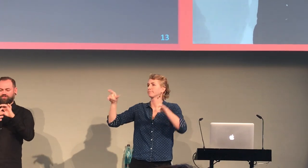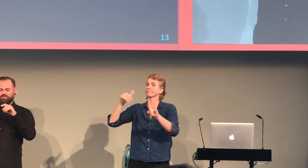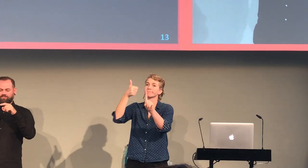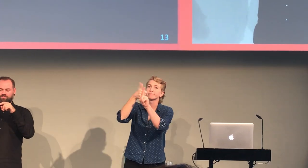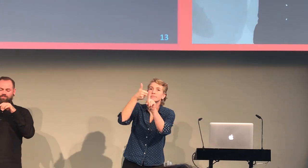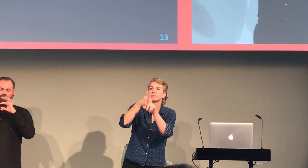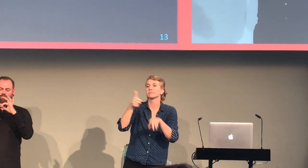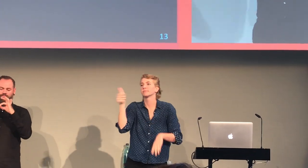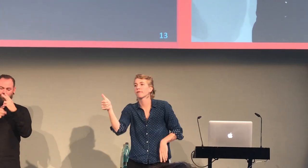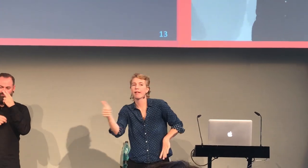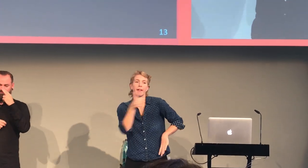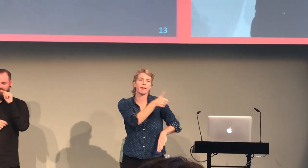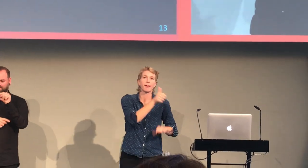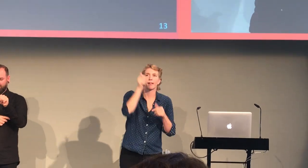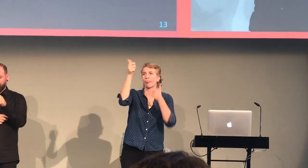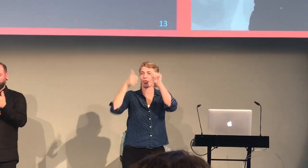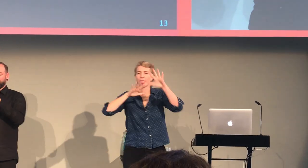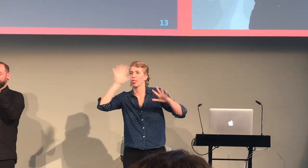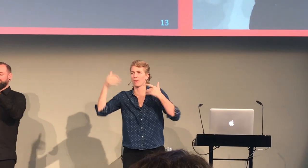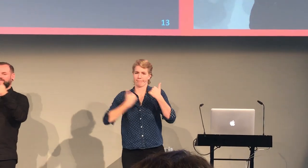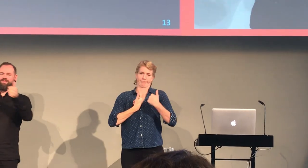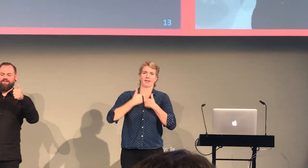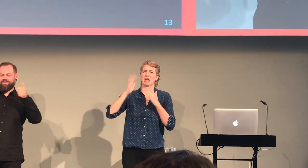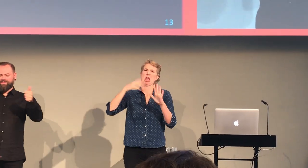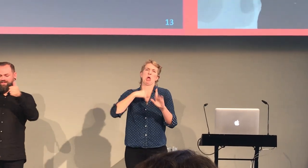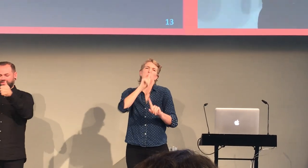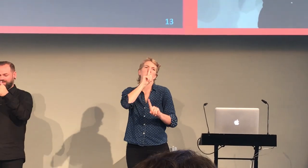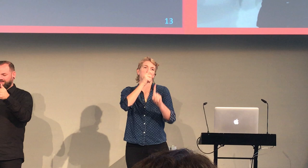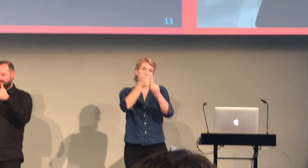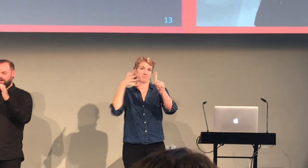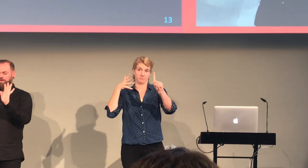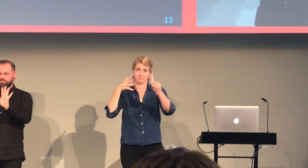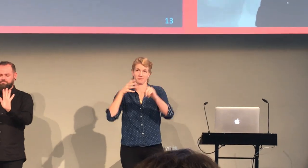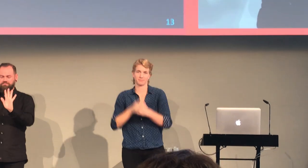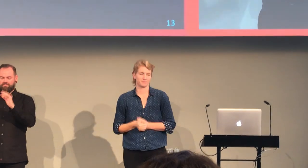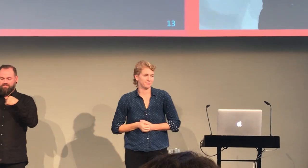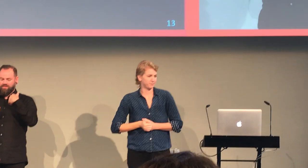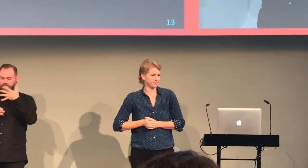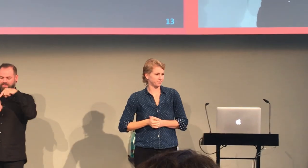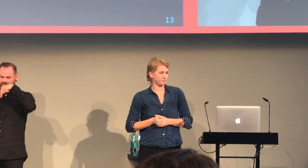phonological variations of self. So it's form can be different.